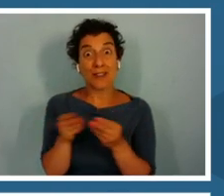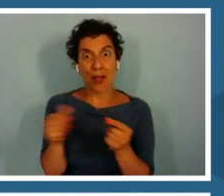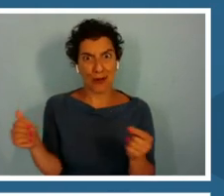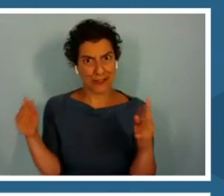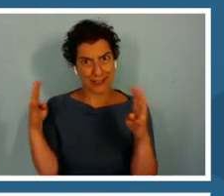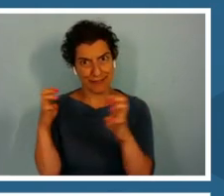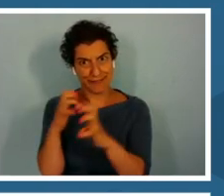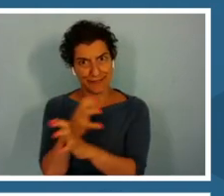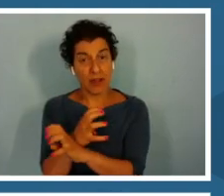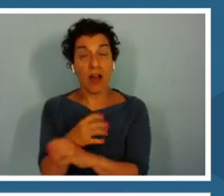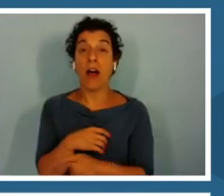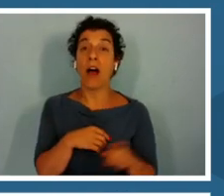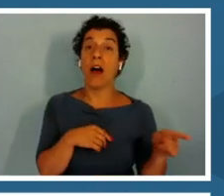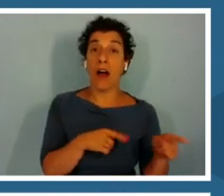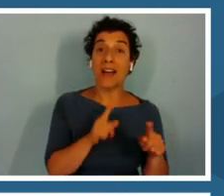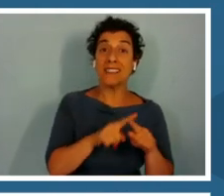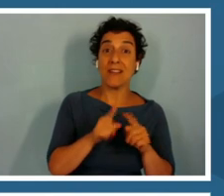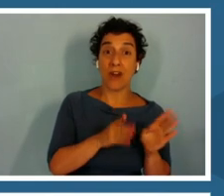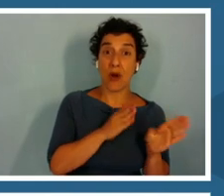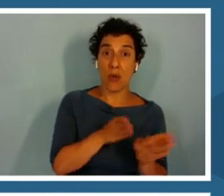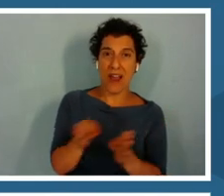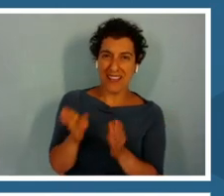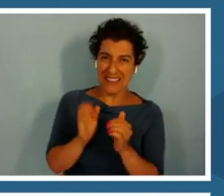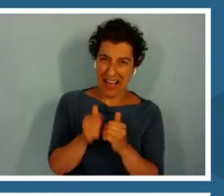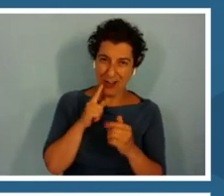What are ways that you have struggled to teach climate change?